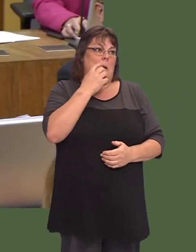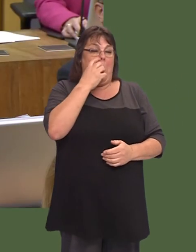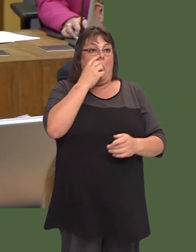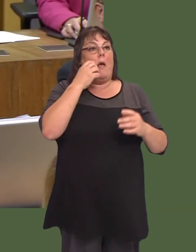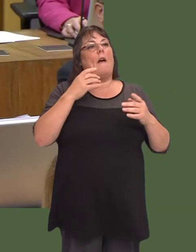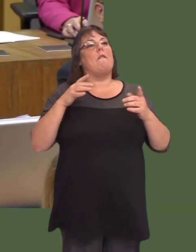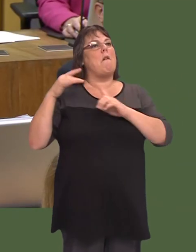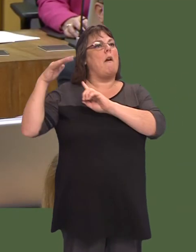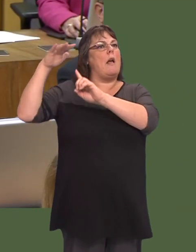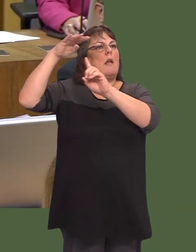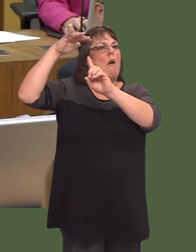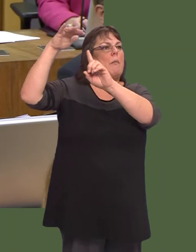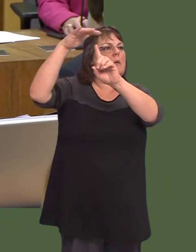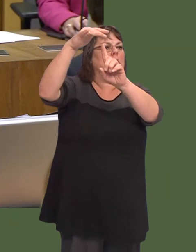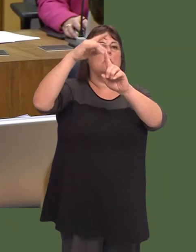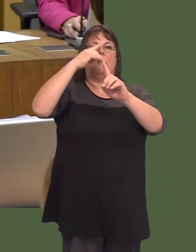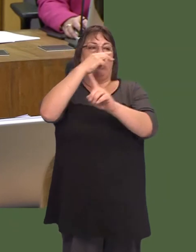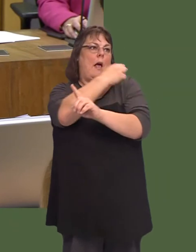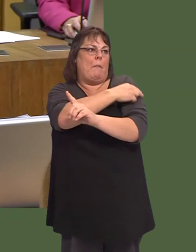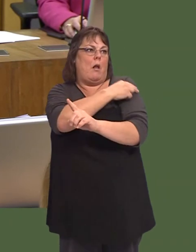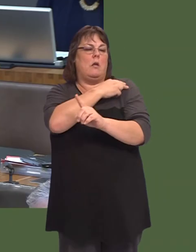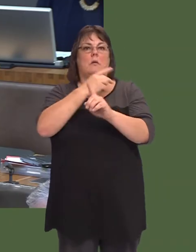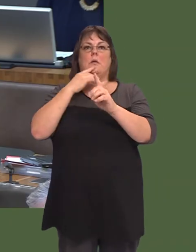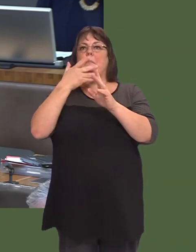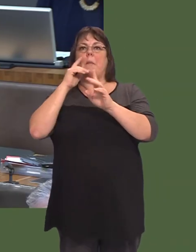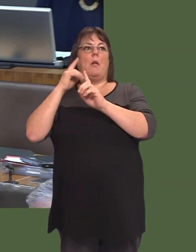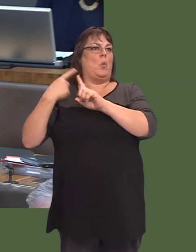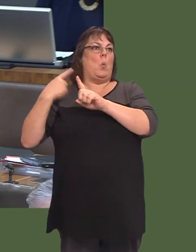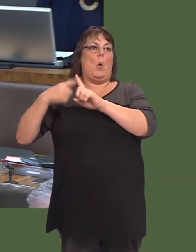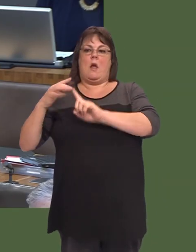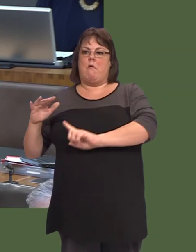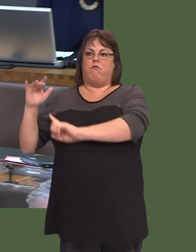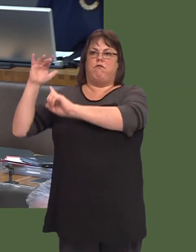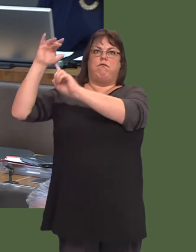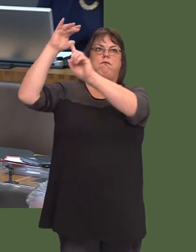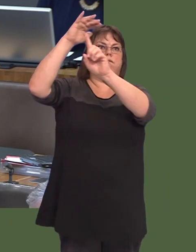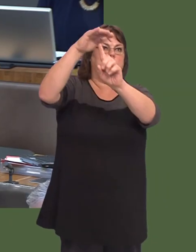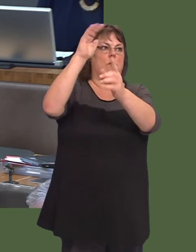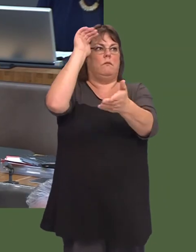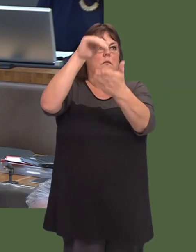Of course, we have air ambulances that are able to assist in terms of bringing people to hospitals more quickly.